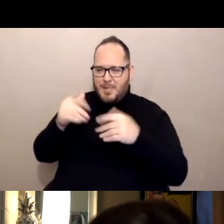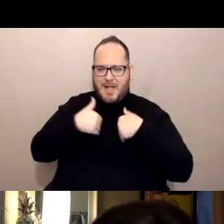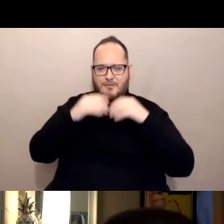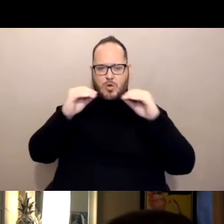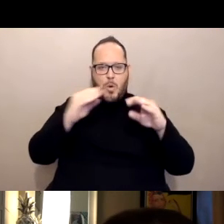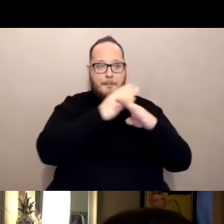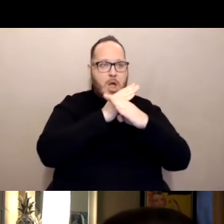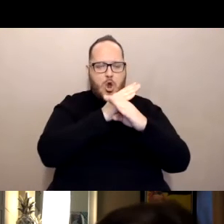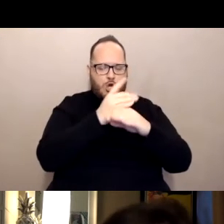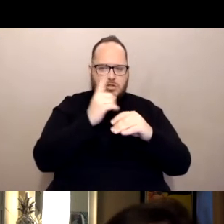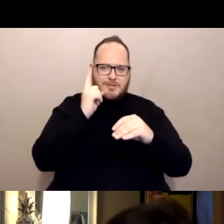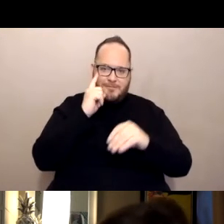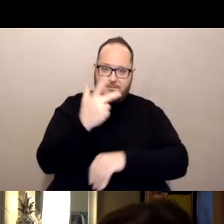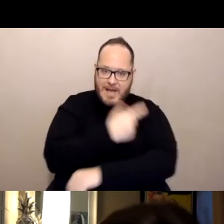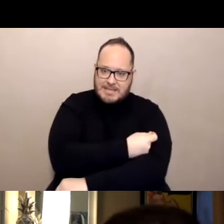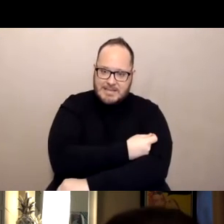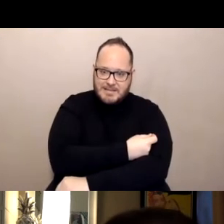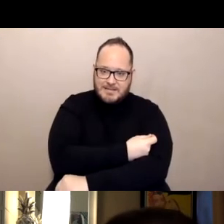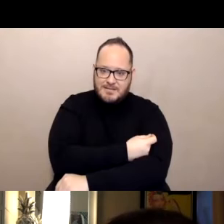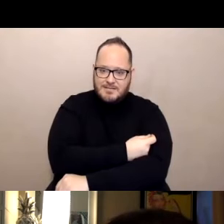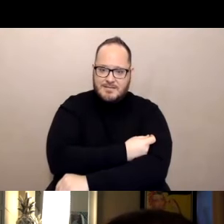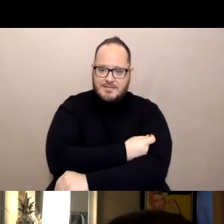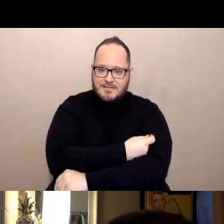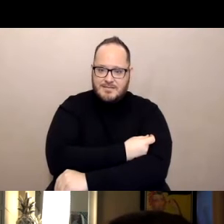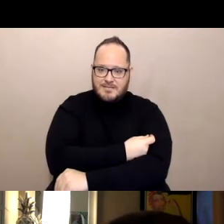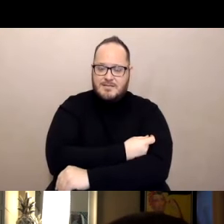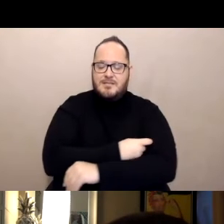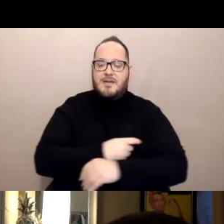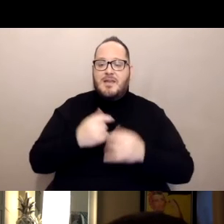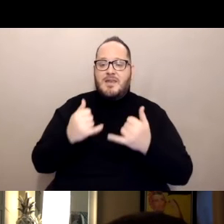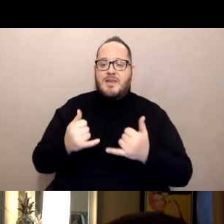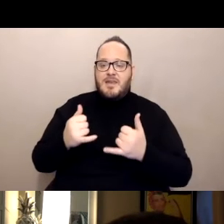Now grassroots organizations.